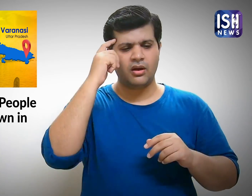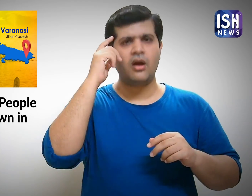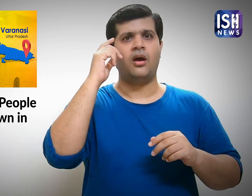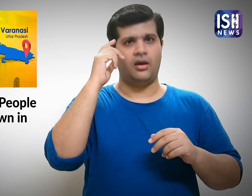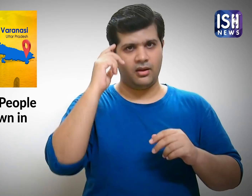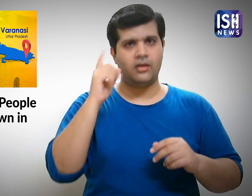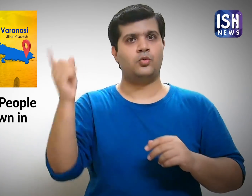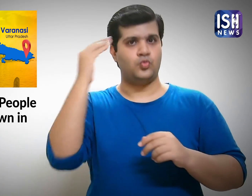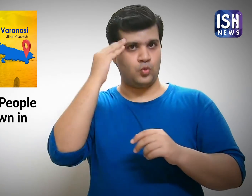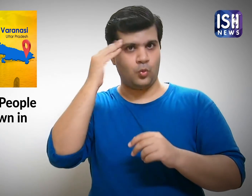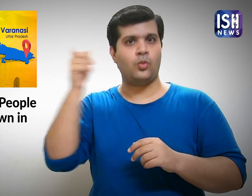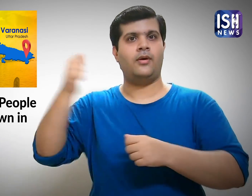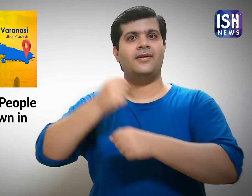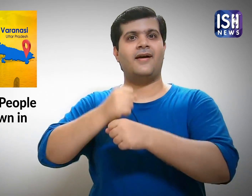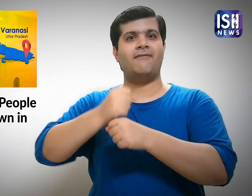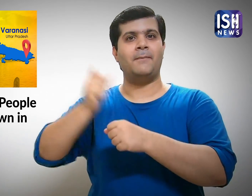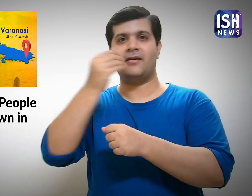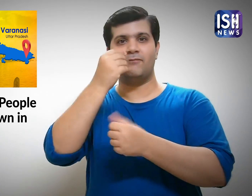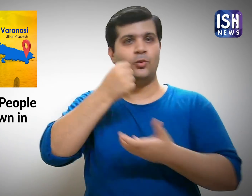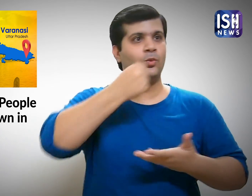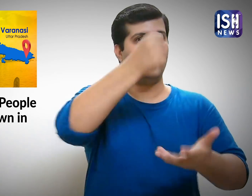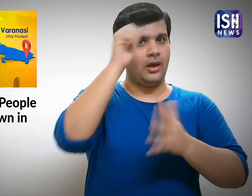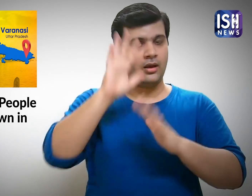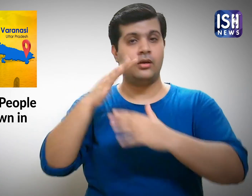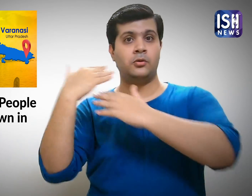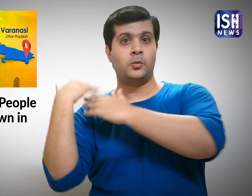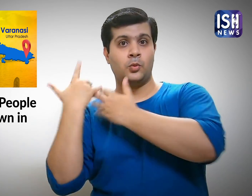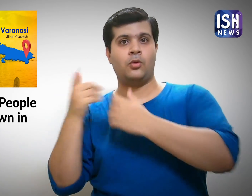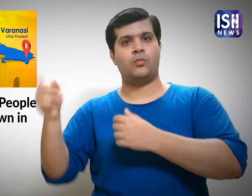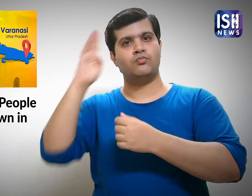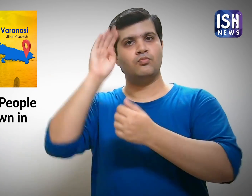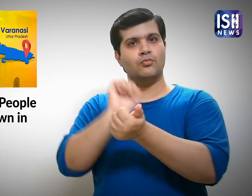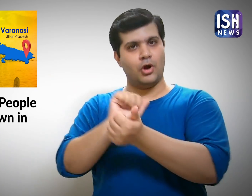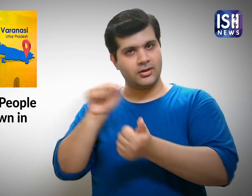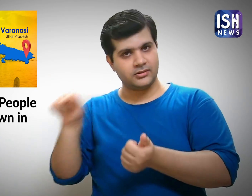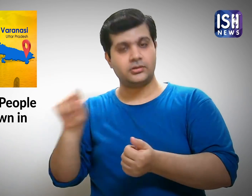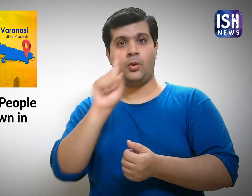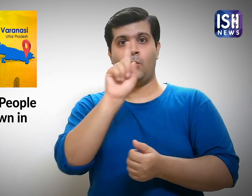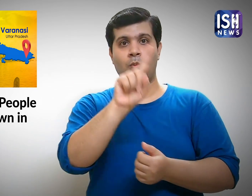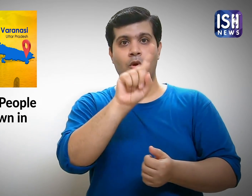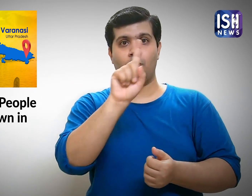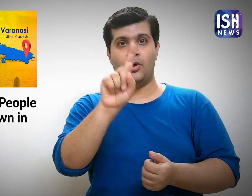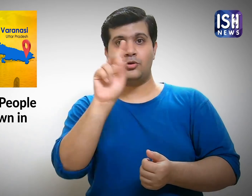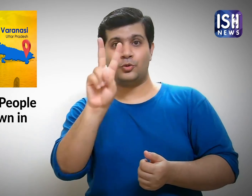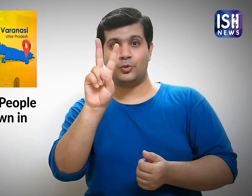He knew that the government was distributing food through the police helpline number 112.